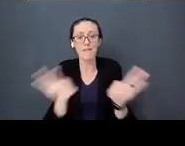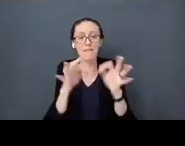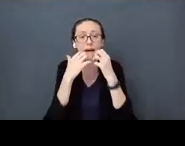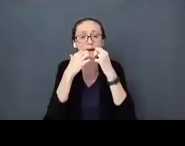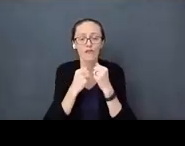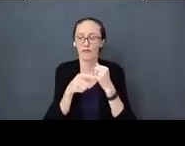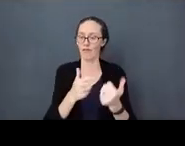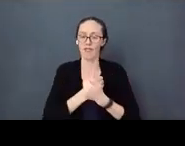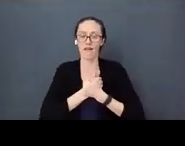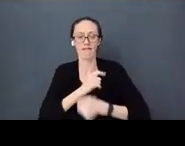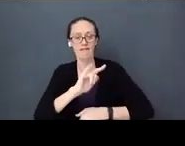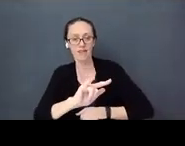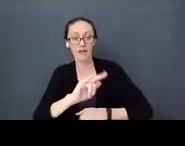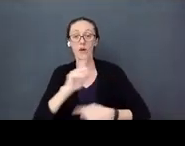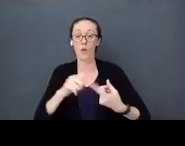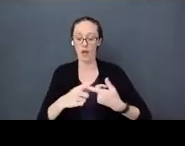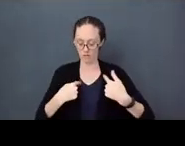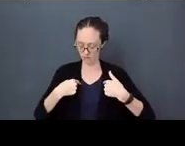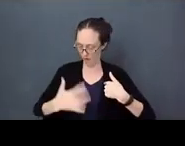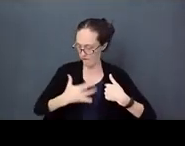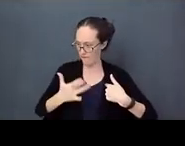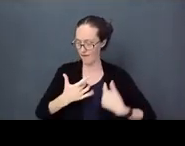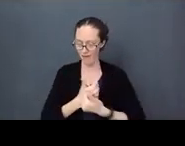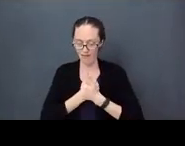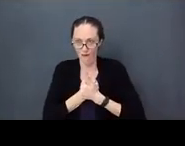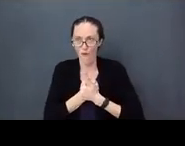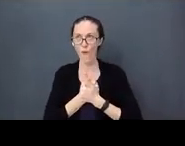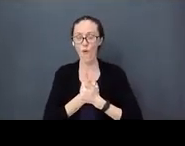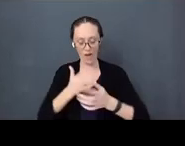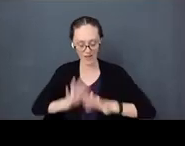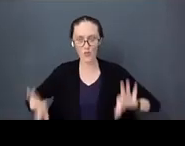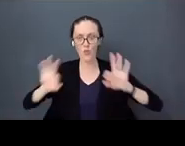we feel it is worthwhile to fight these fights, it’s worthwhile to feel this stress.